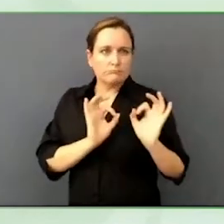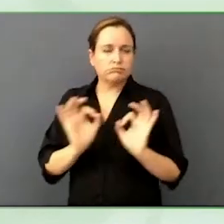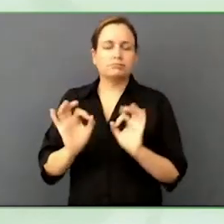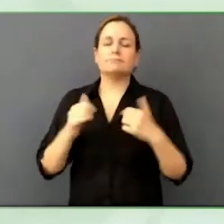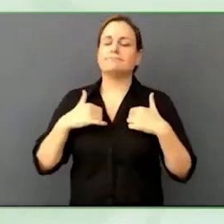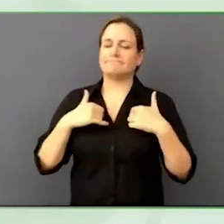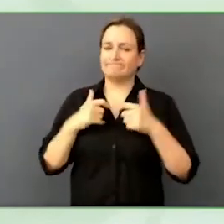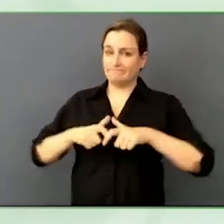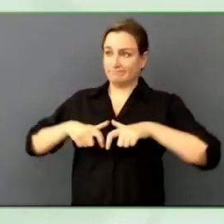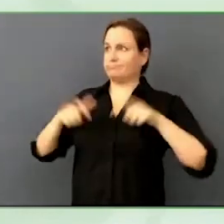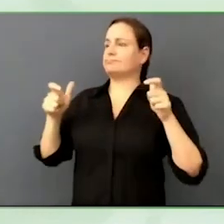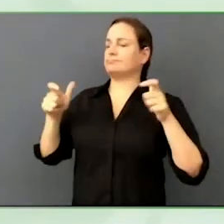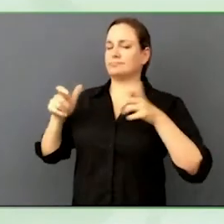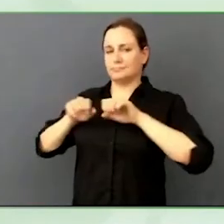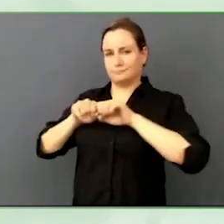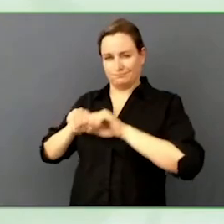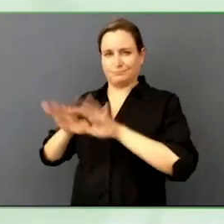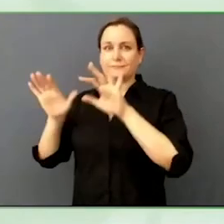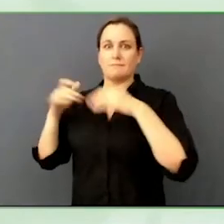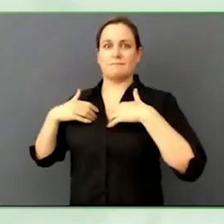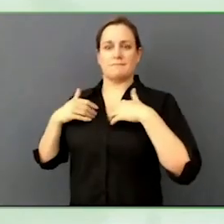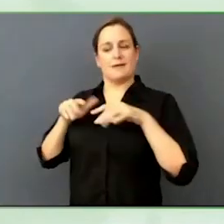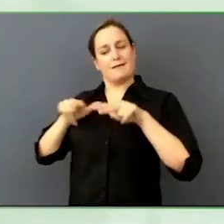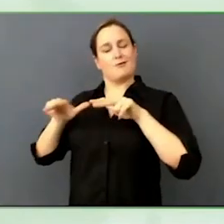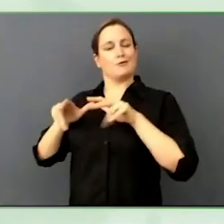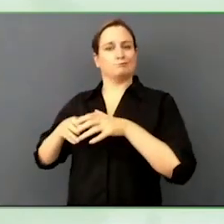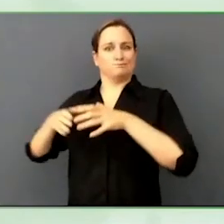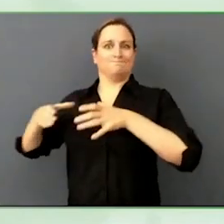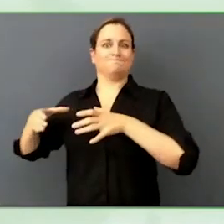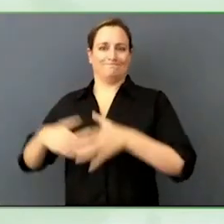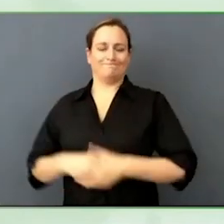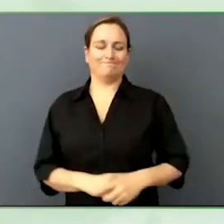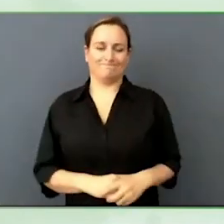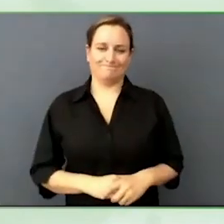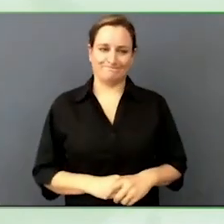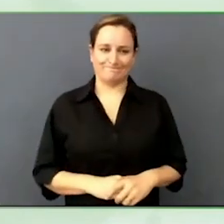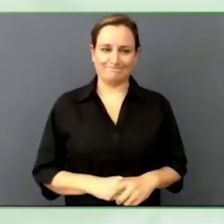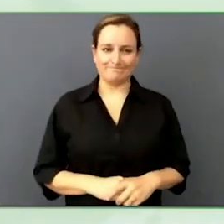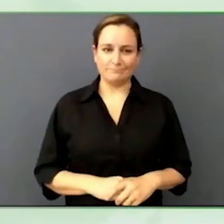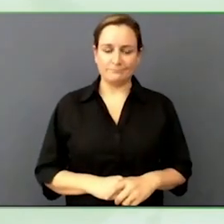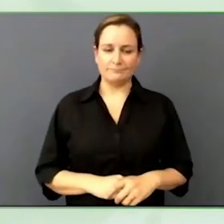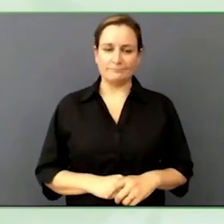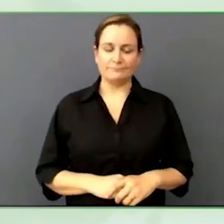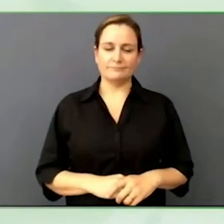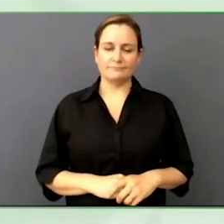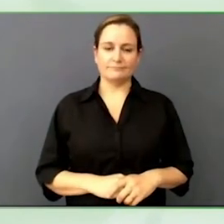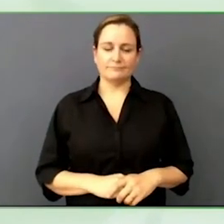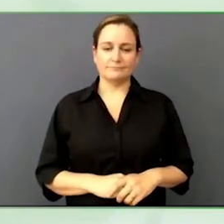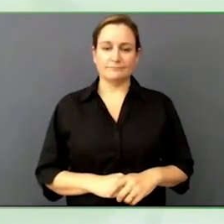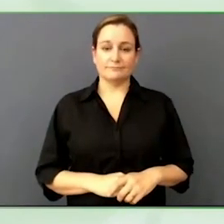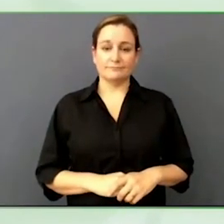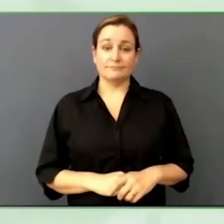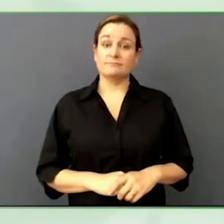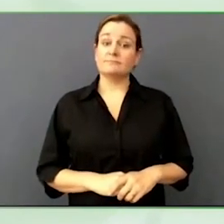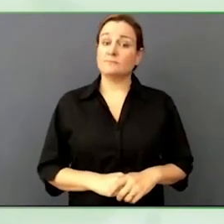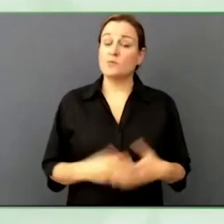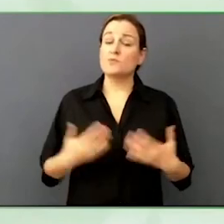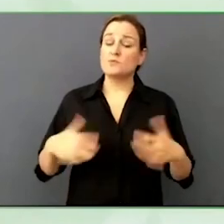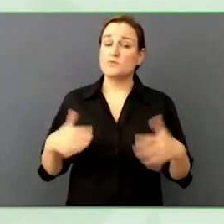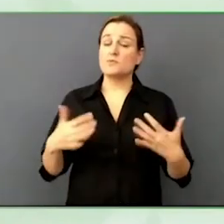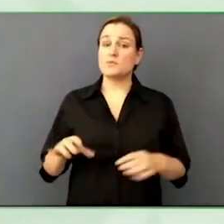Looking at what is out there, you see inclusive companies, what